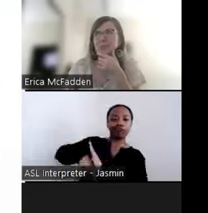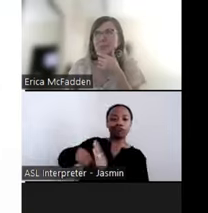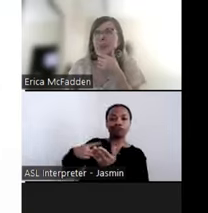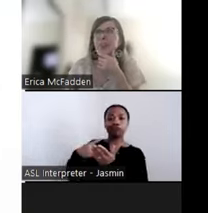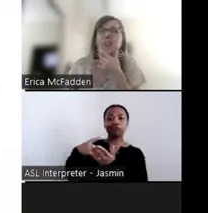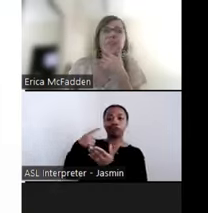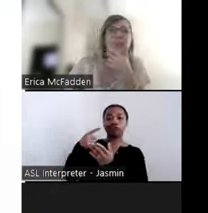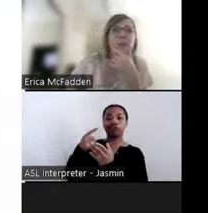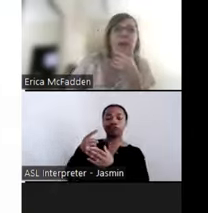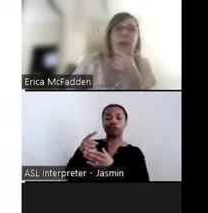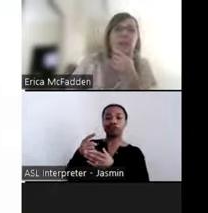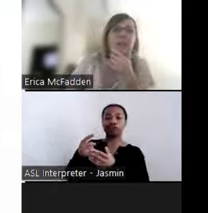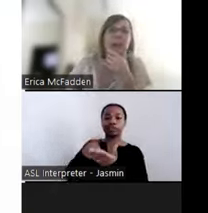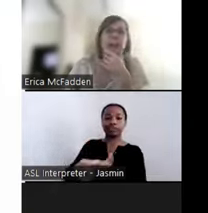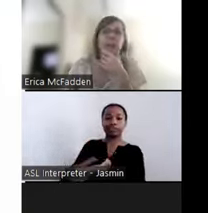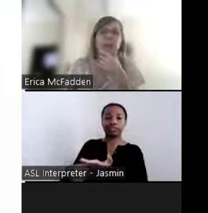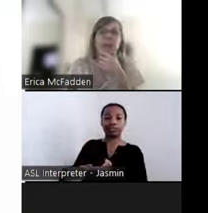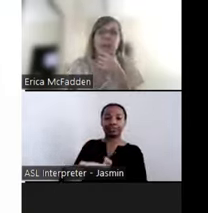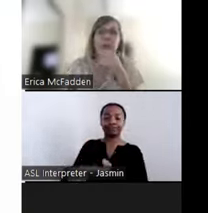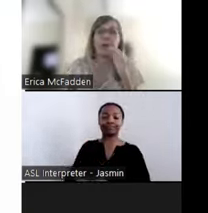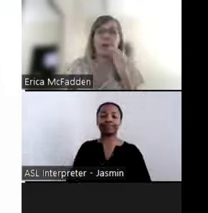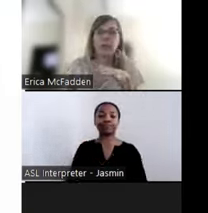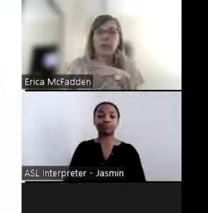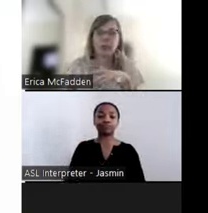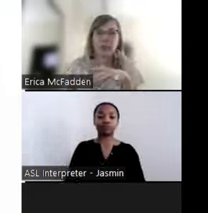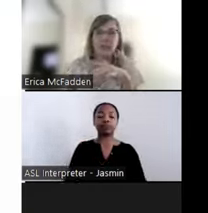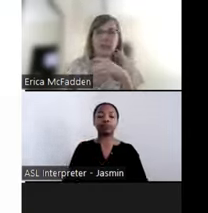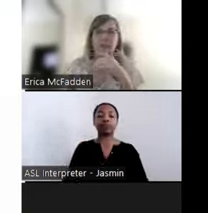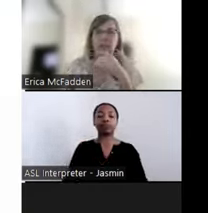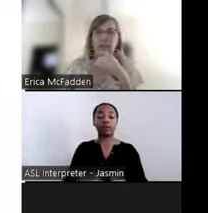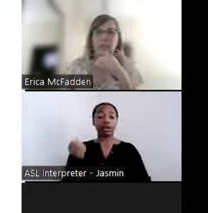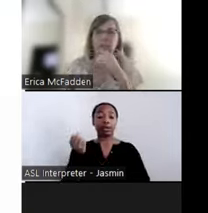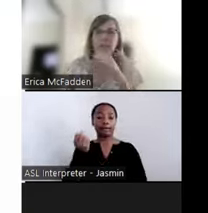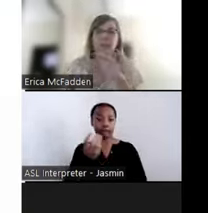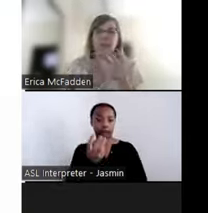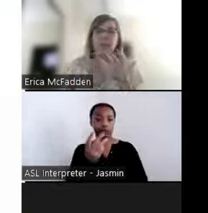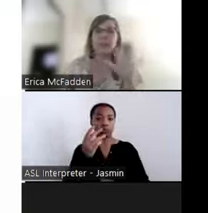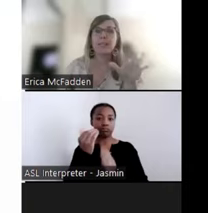There are a few housekeeping items we would like to address. The first is the